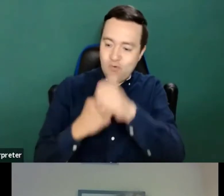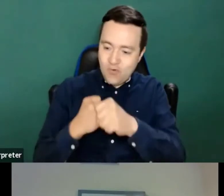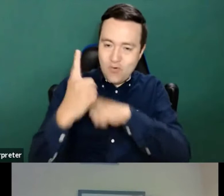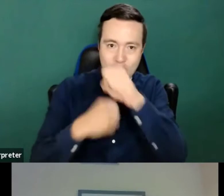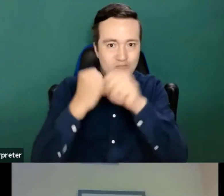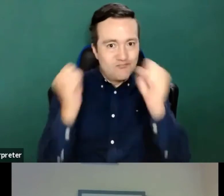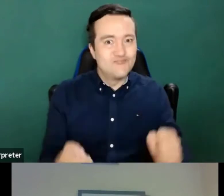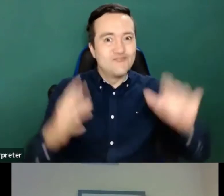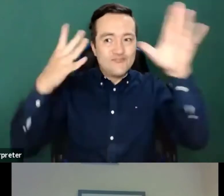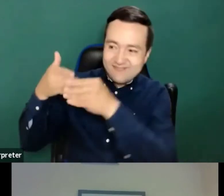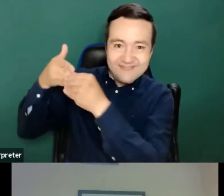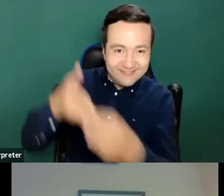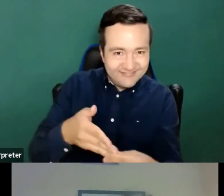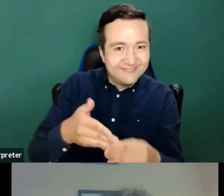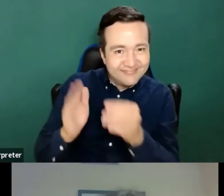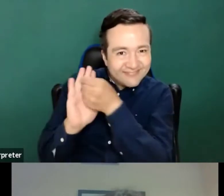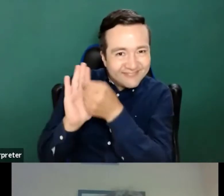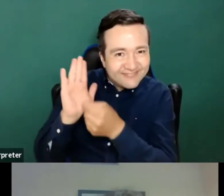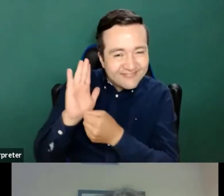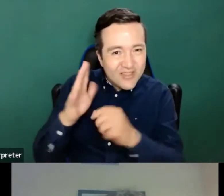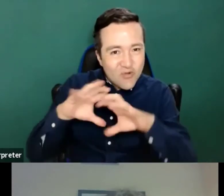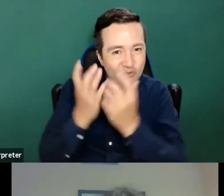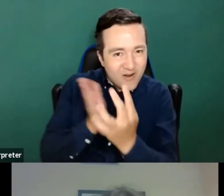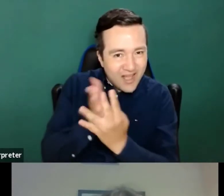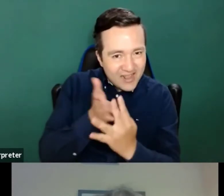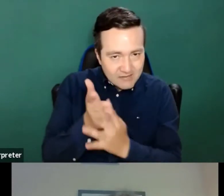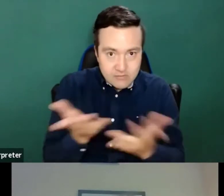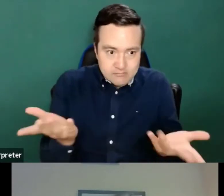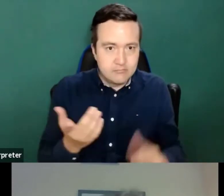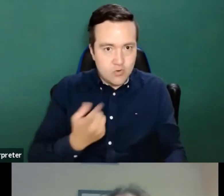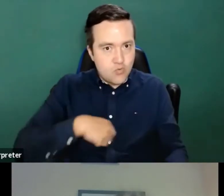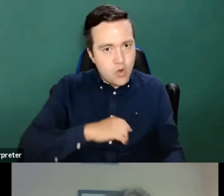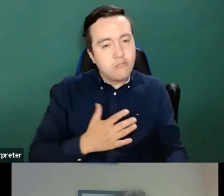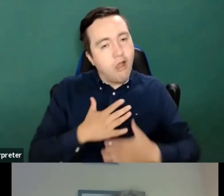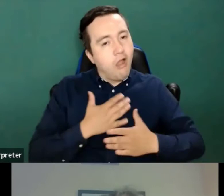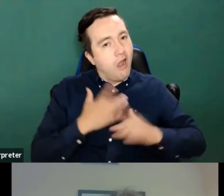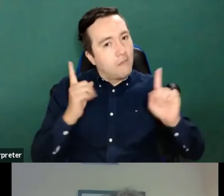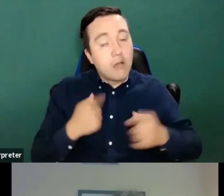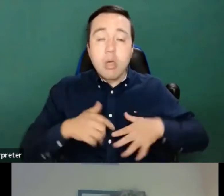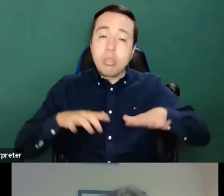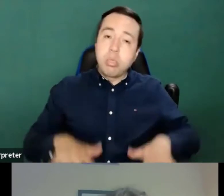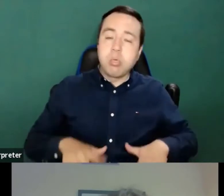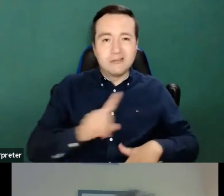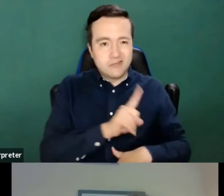And I am happy How could I not be but we cannot confirm only to comply with the technical part of it.